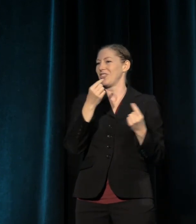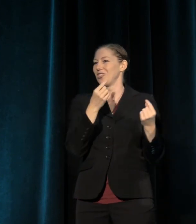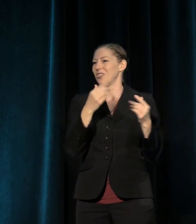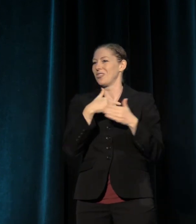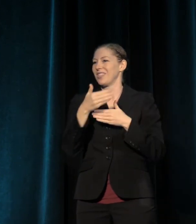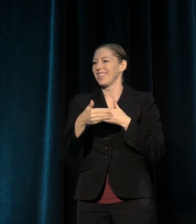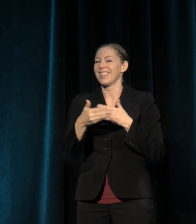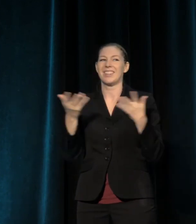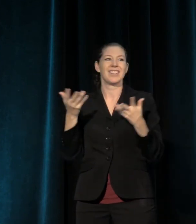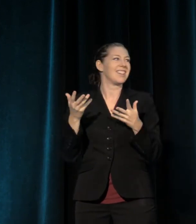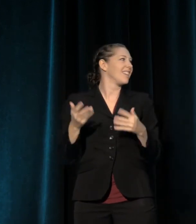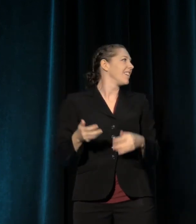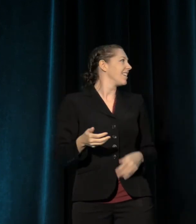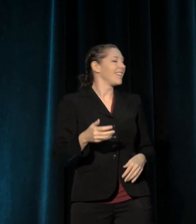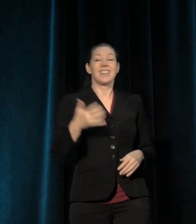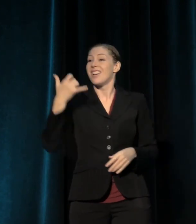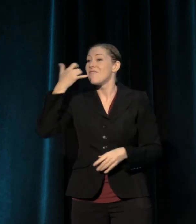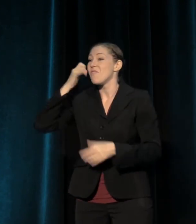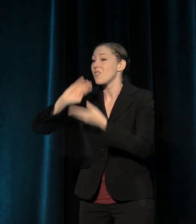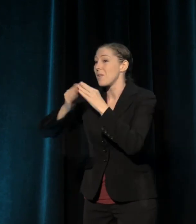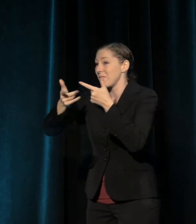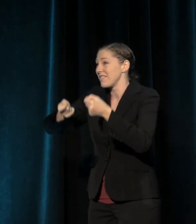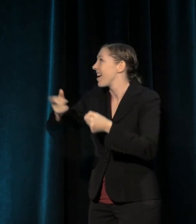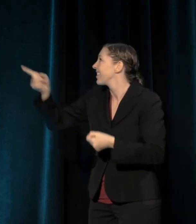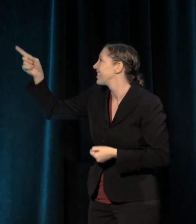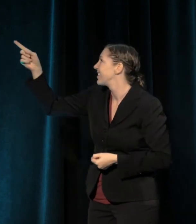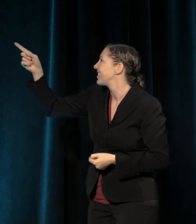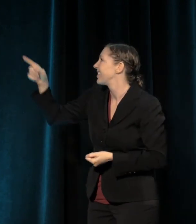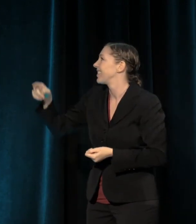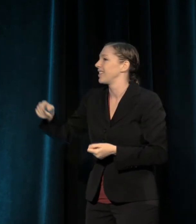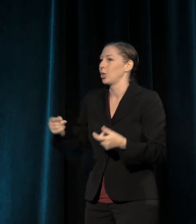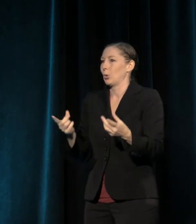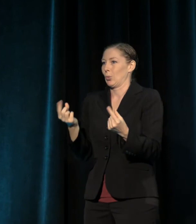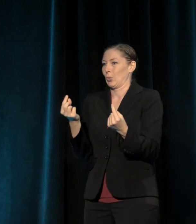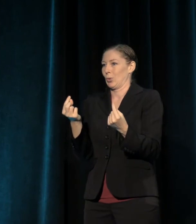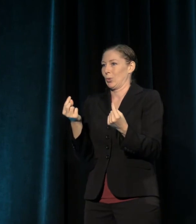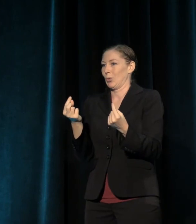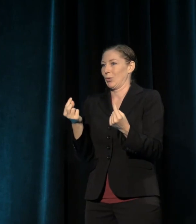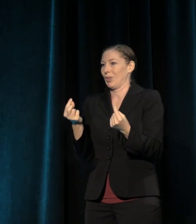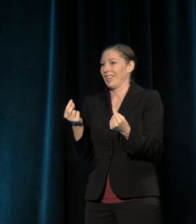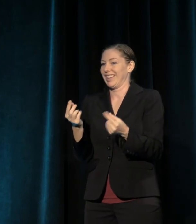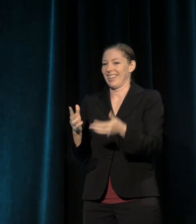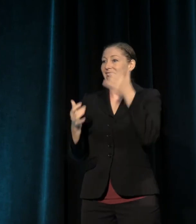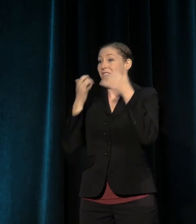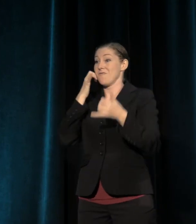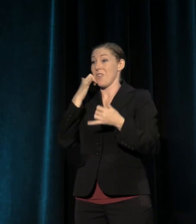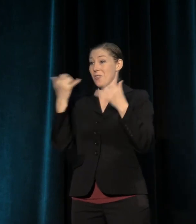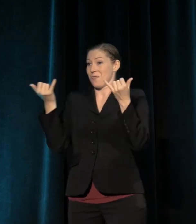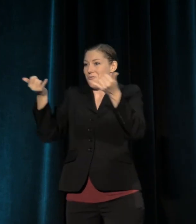is that that phone number up there where you can text, they tell me all you have to do is you just take out your phone right now,